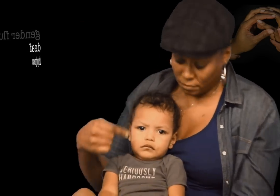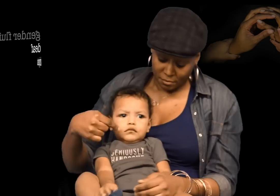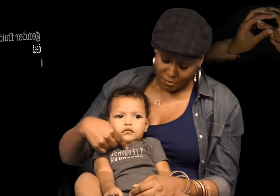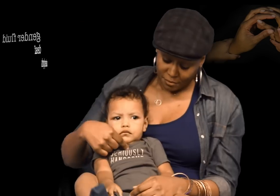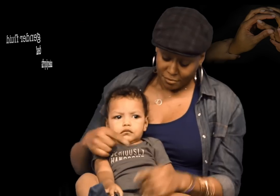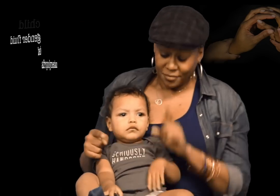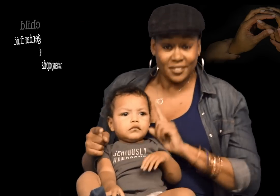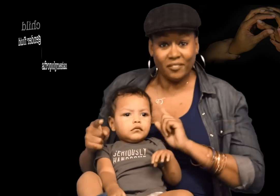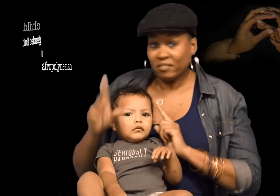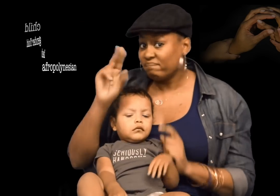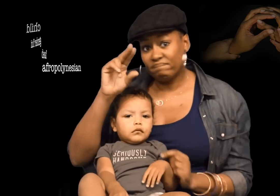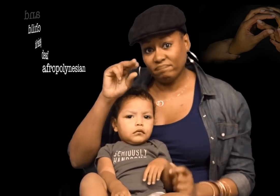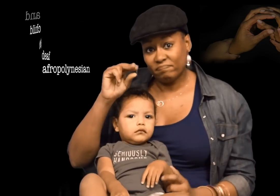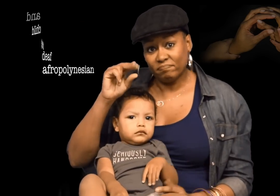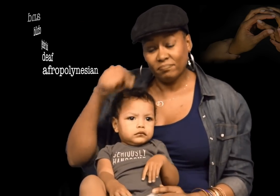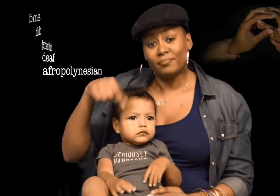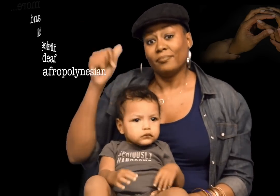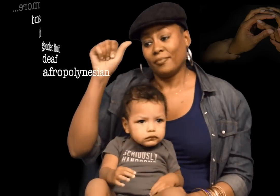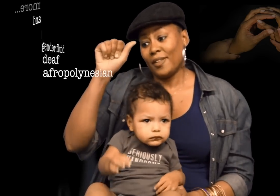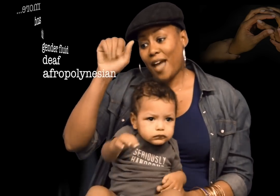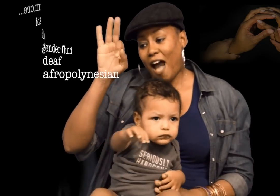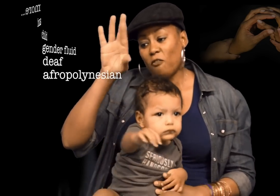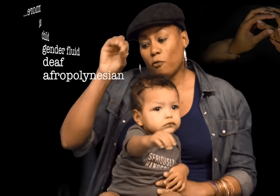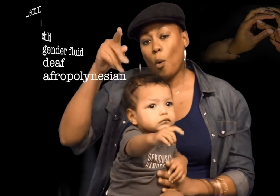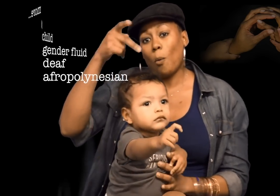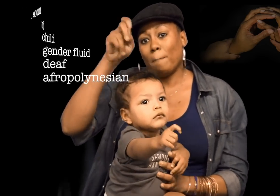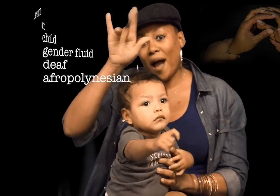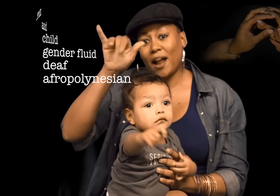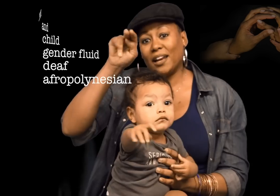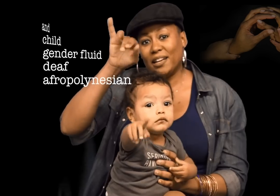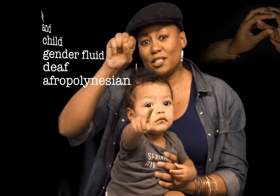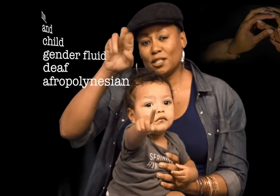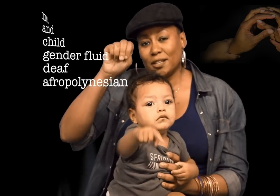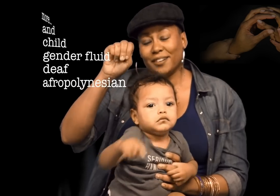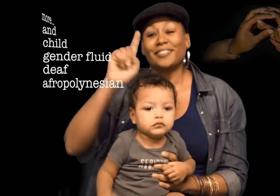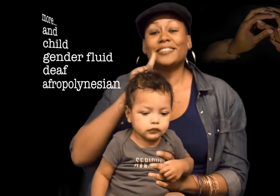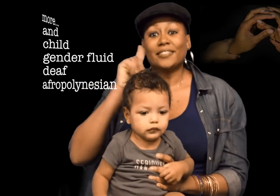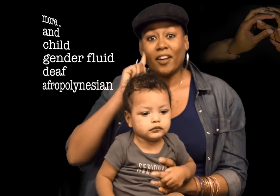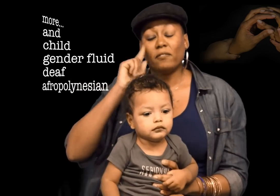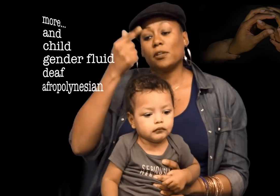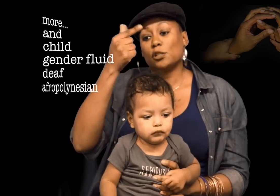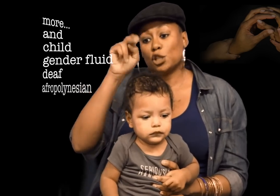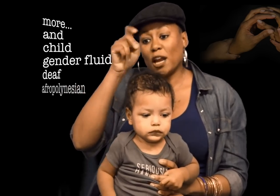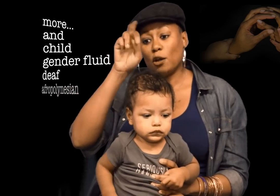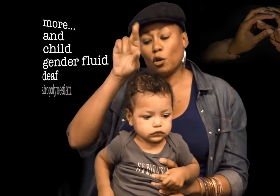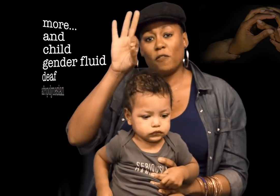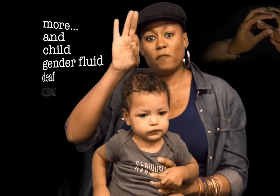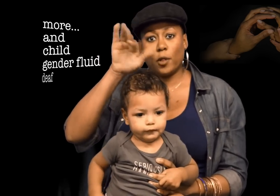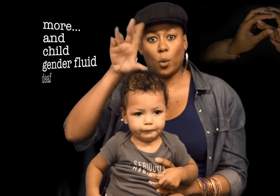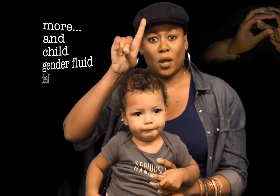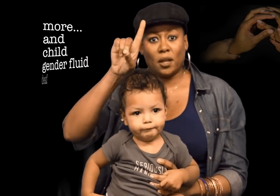Xe is not just Deaf [signs deaf on child’s cheek/ear], no. Xe is Afropolynesian, Deaf, Gender fluid and more.